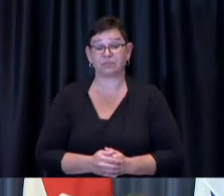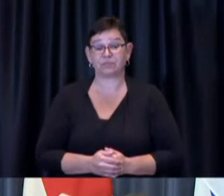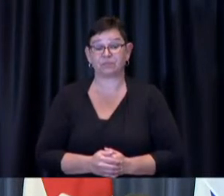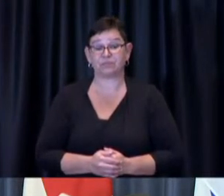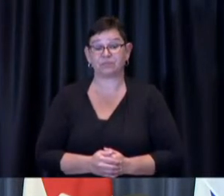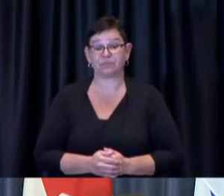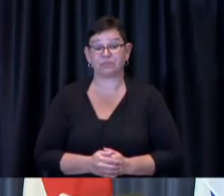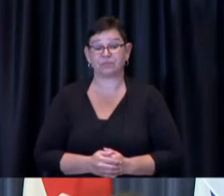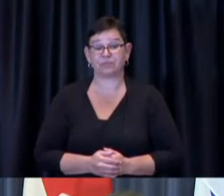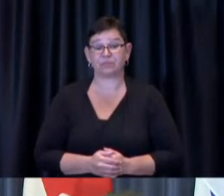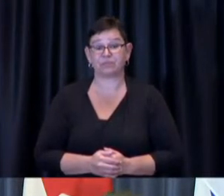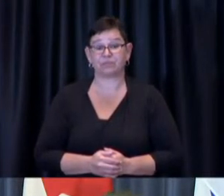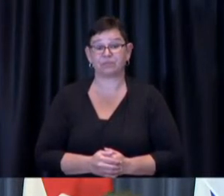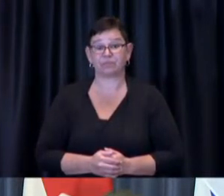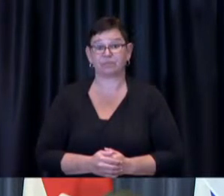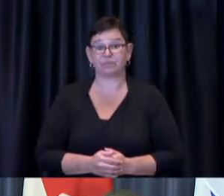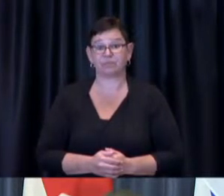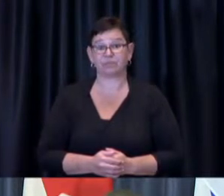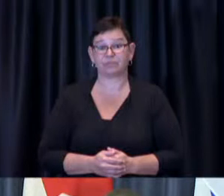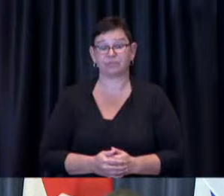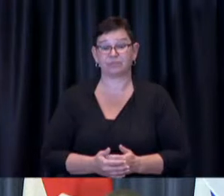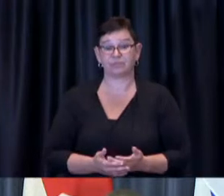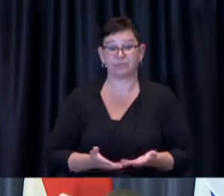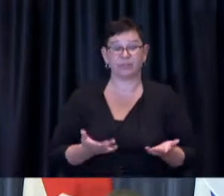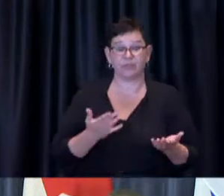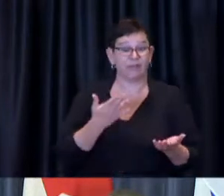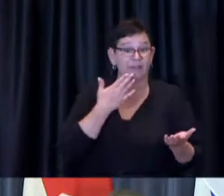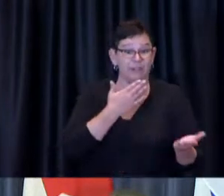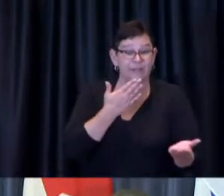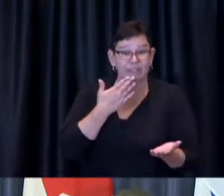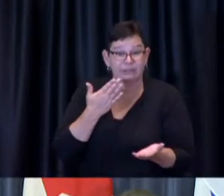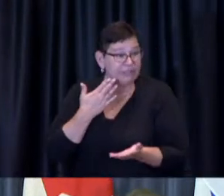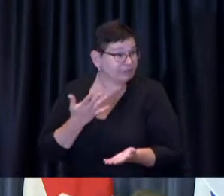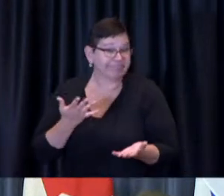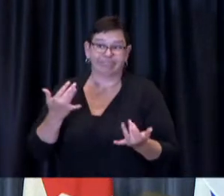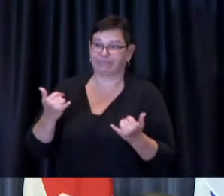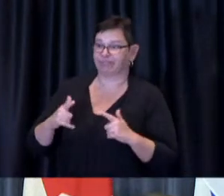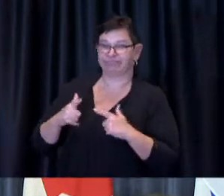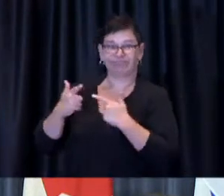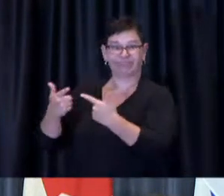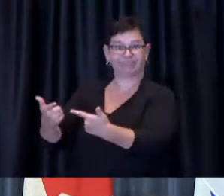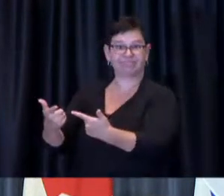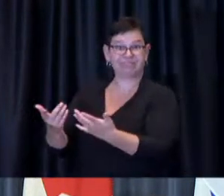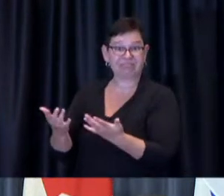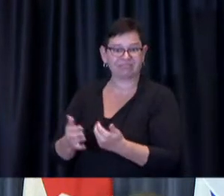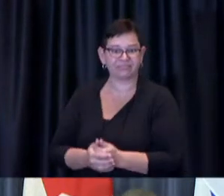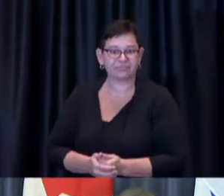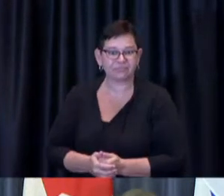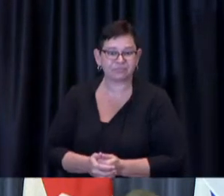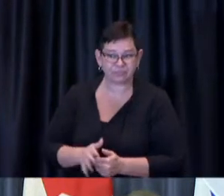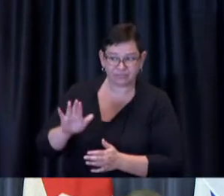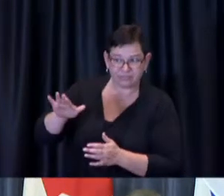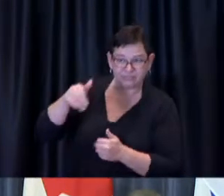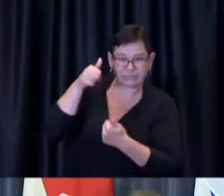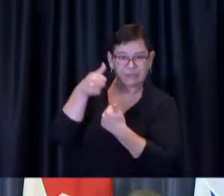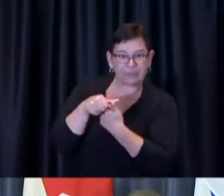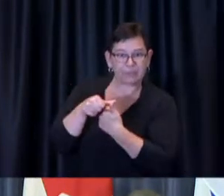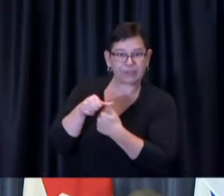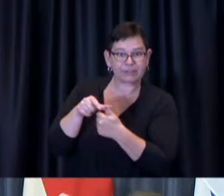Thank you Mayor Tory, Chief Pegg and Dr. de Villa will now open it up to questions from the media. As a reminder it's one question one follow-up.